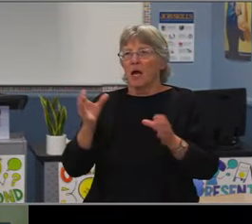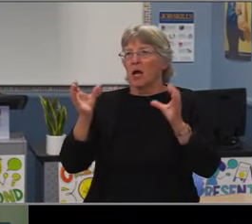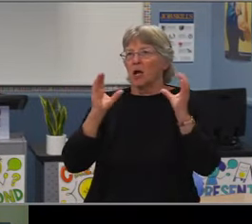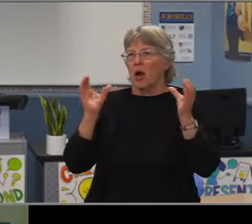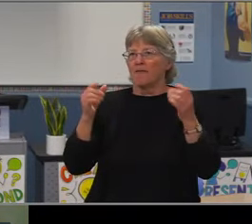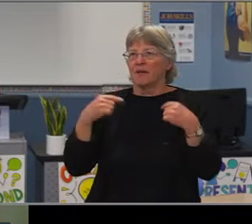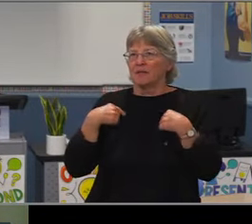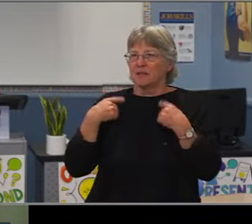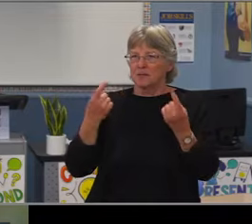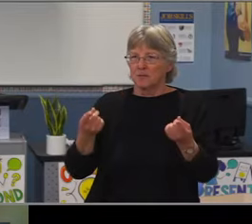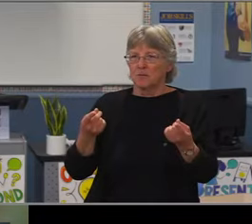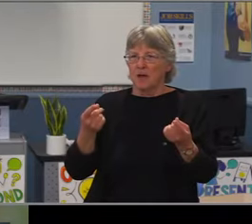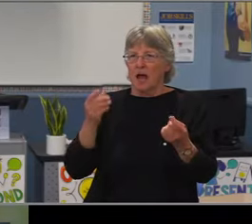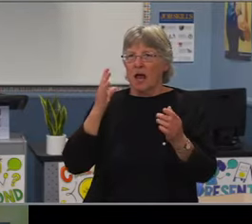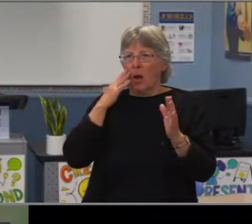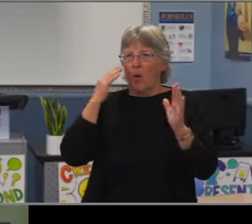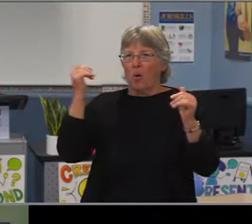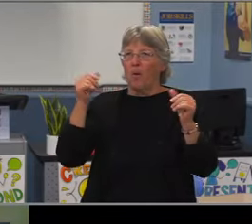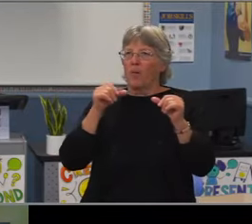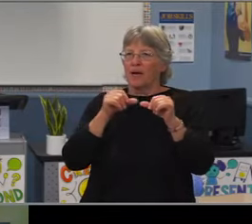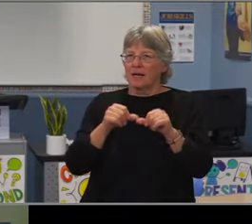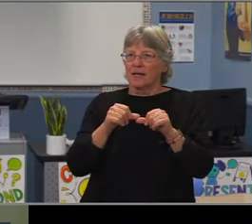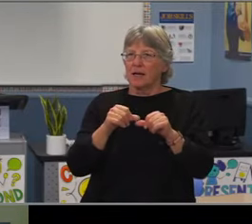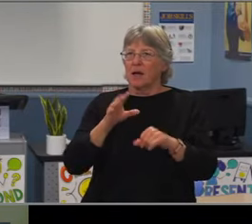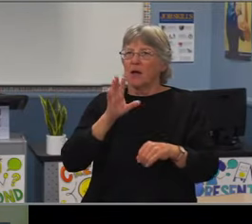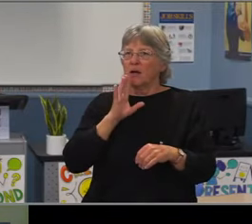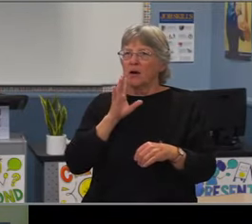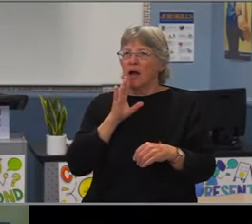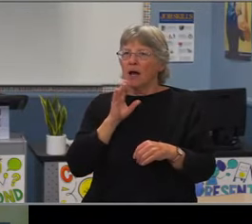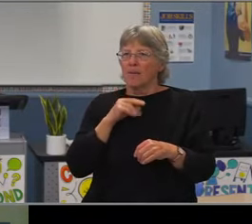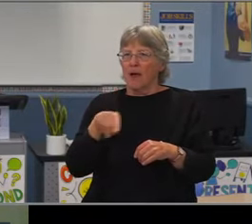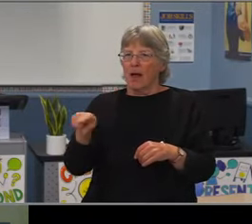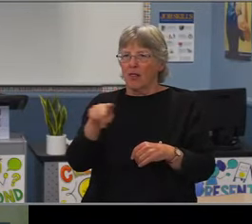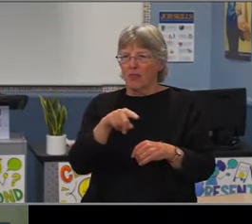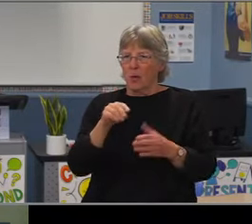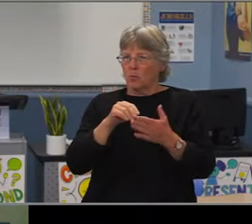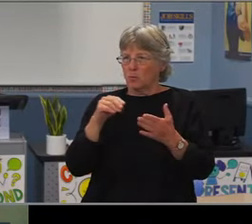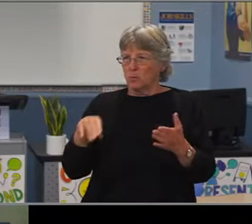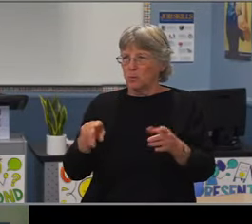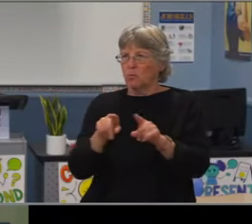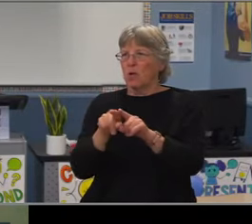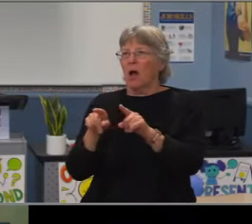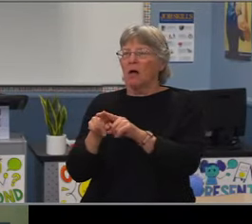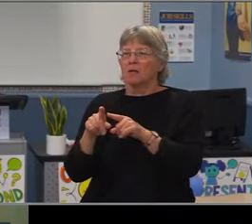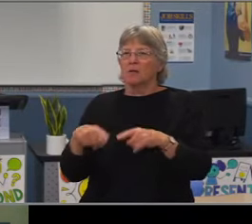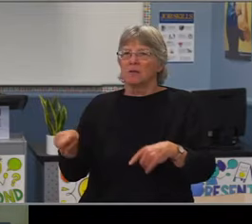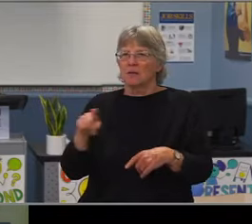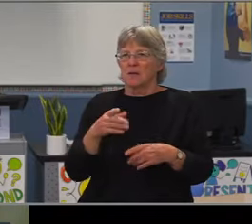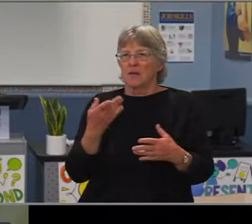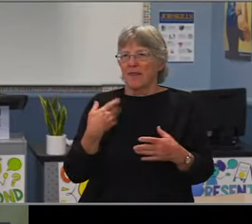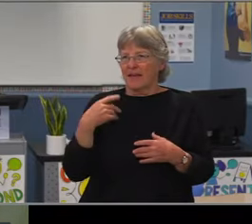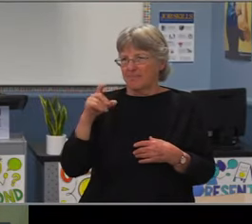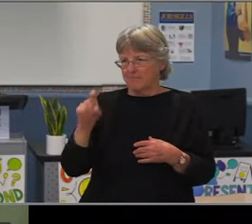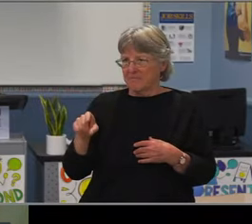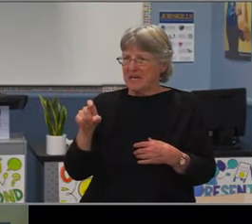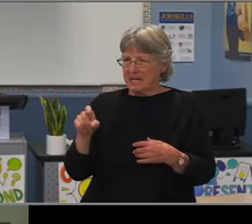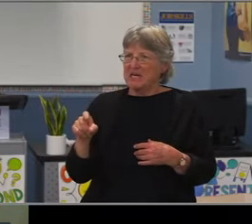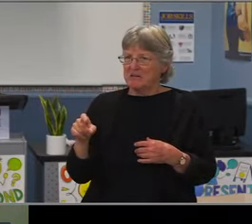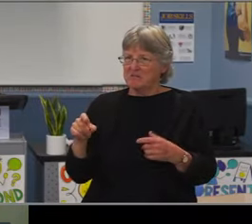they review their transcripts to look at the courses that they've taken through their credentialing and bachelor's program